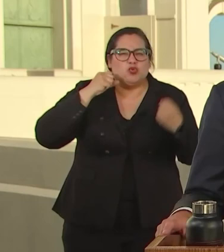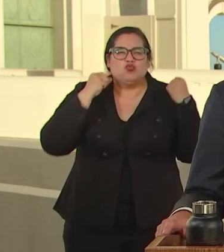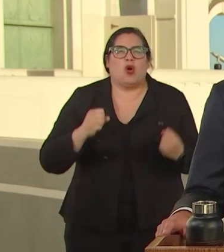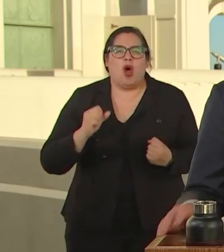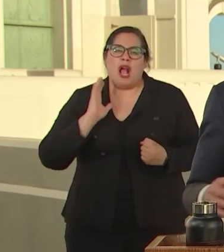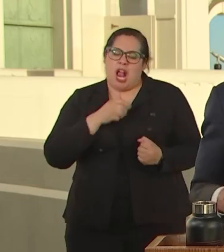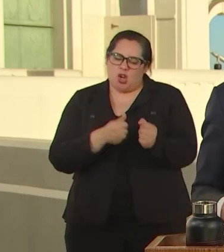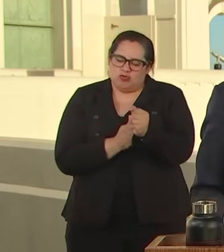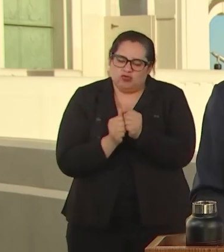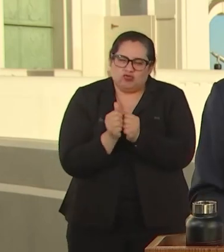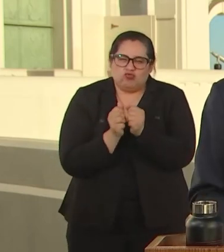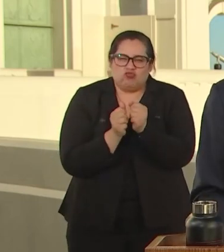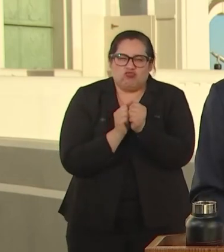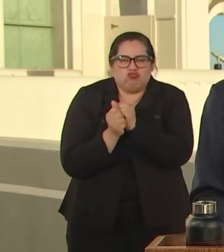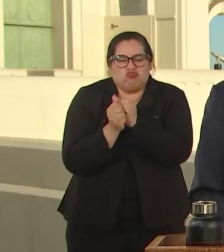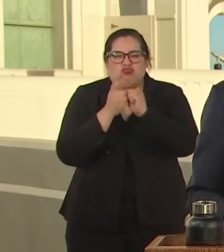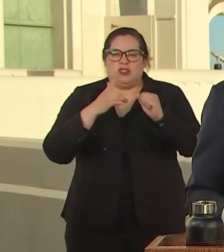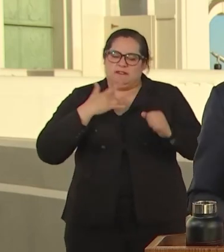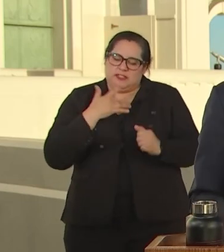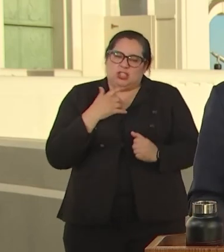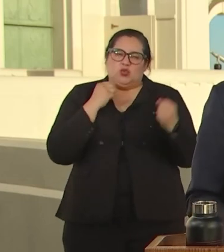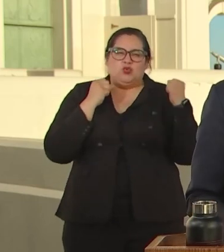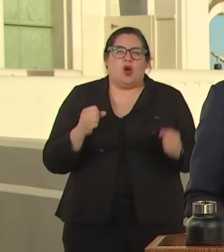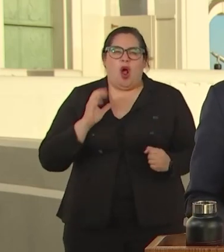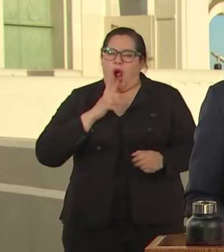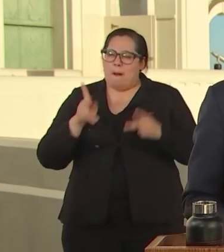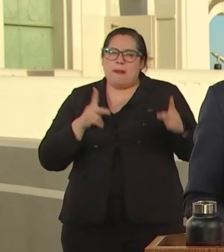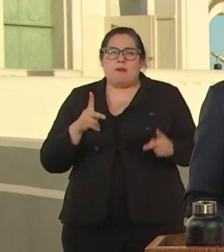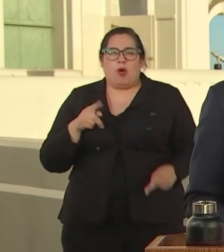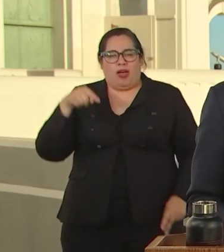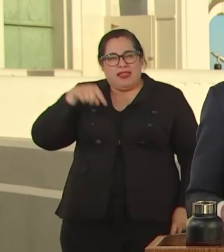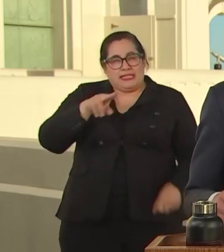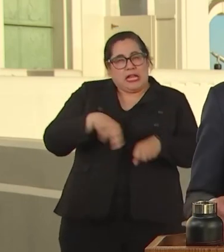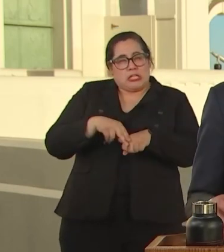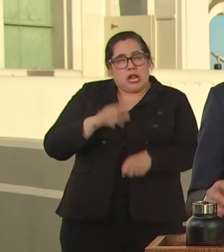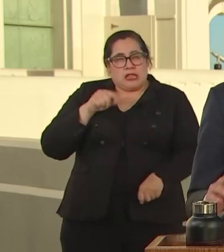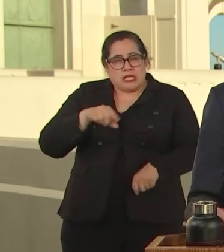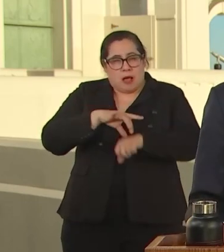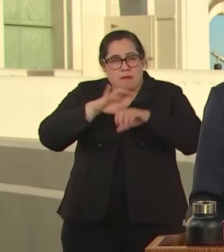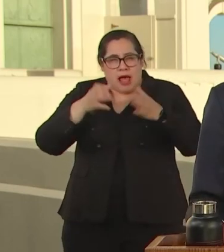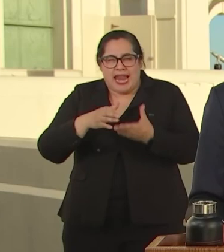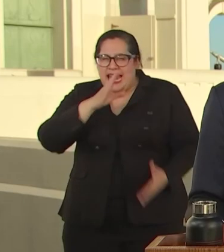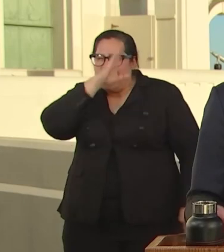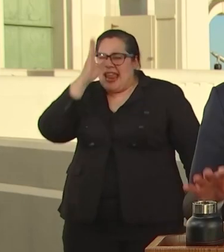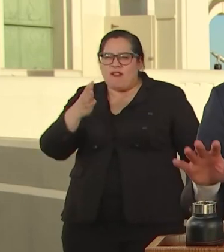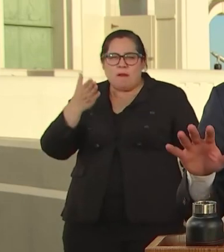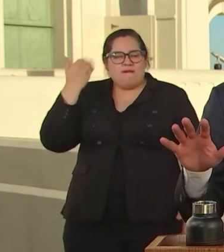SPIRIT, OUR GRIT OR PEOPLE.